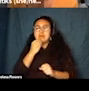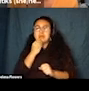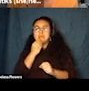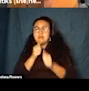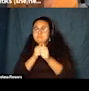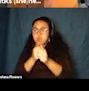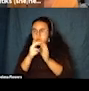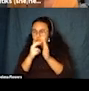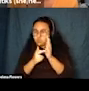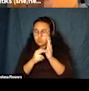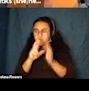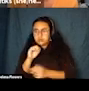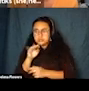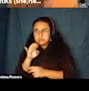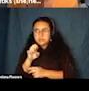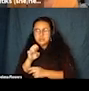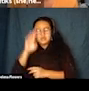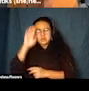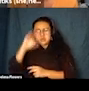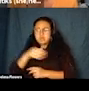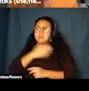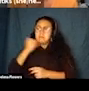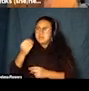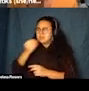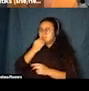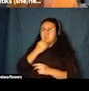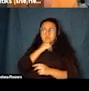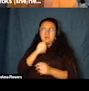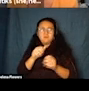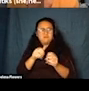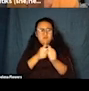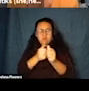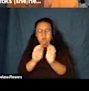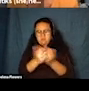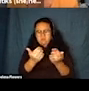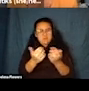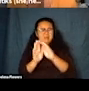you break out from the cookbooks, taste adjust to create a dish that thinks outside the box.